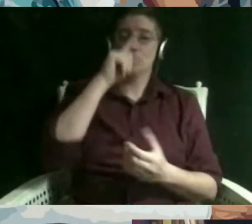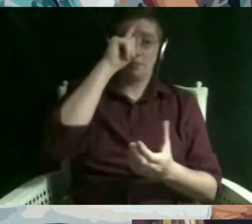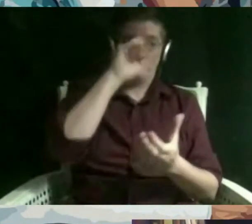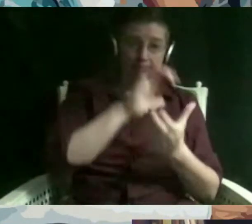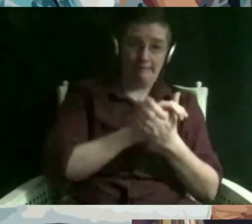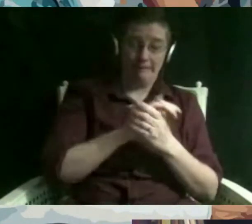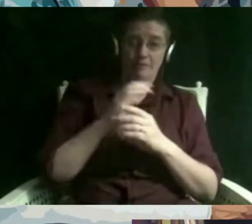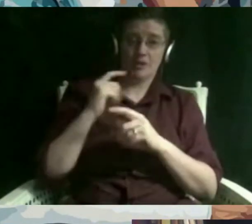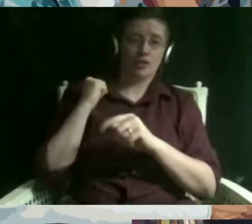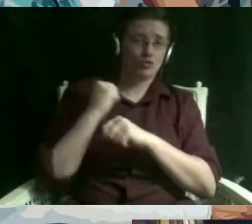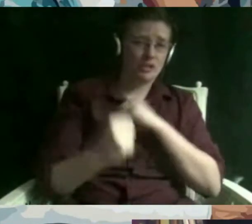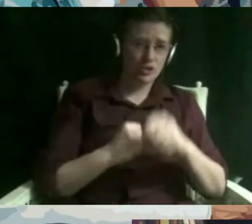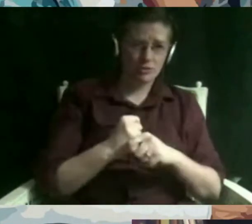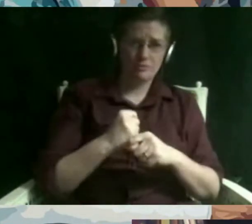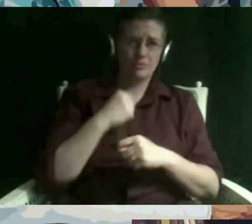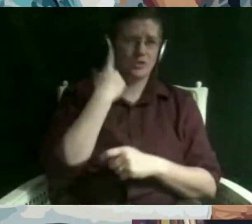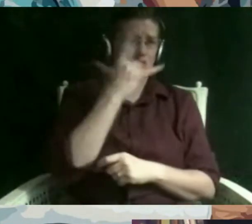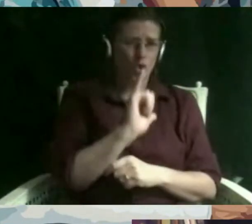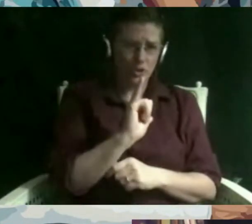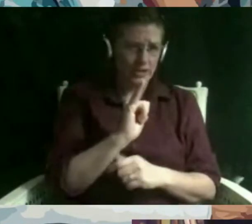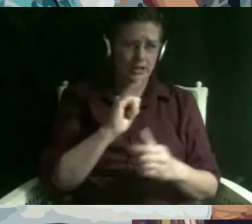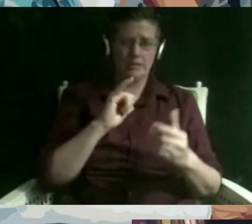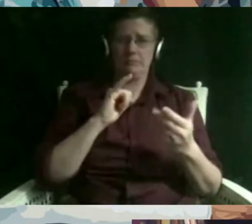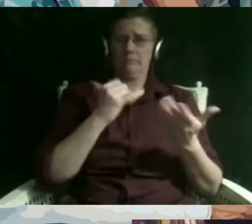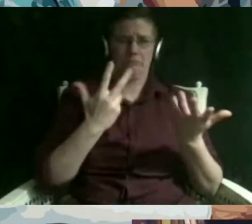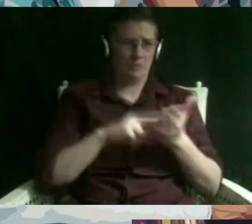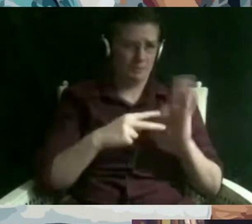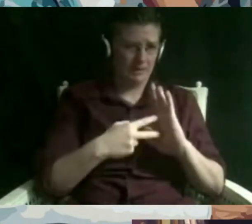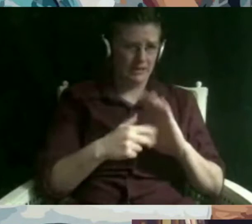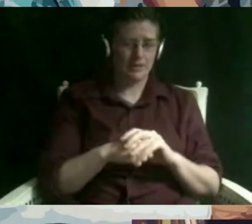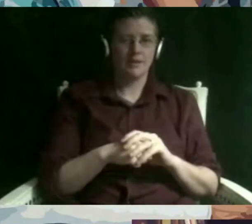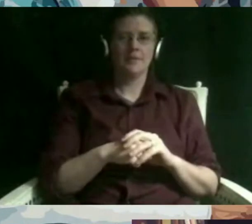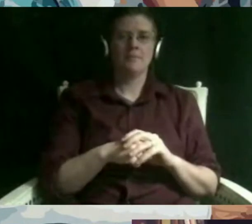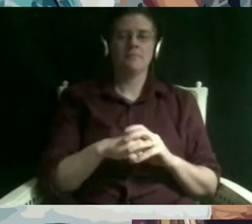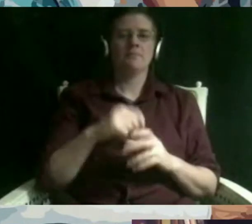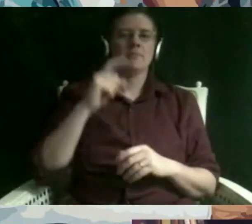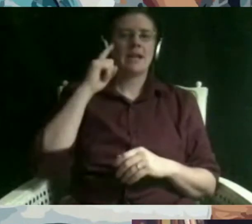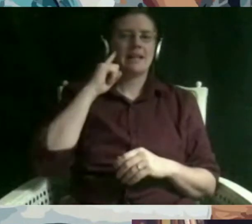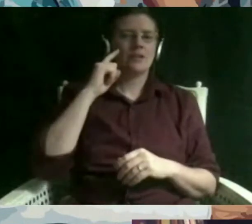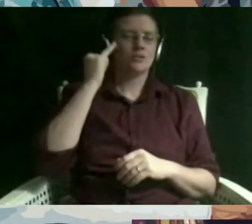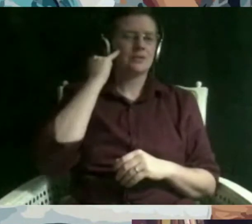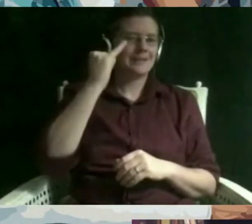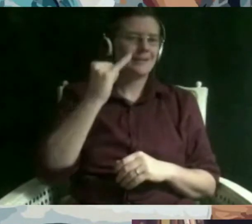like what it even is i think there's a definite misconception that judaism is somehow christianity